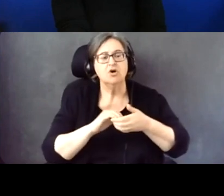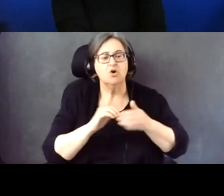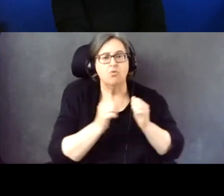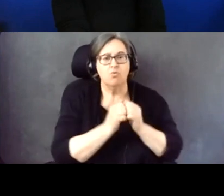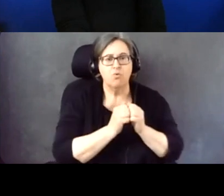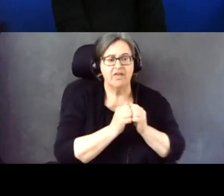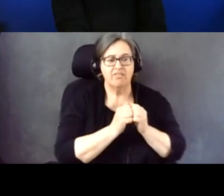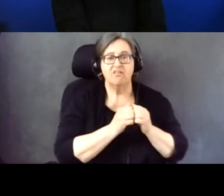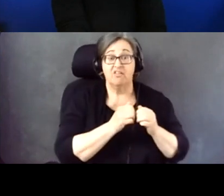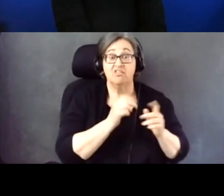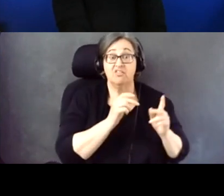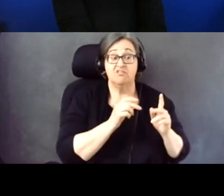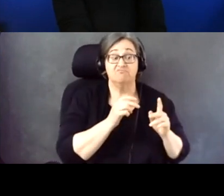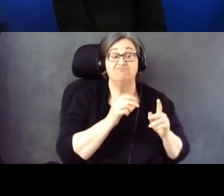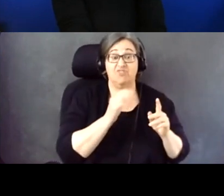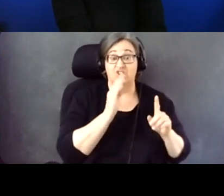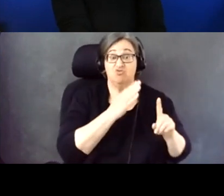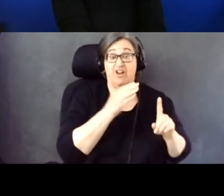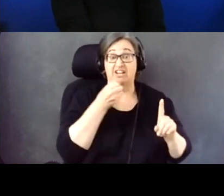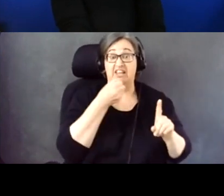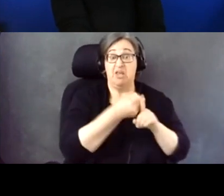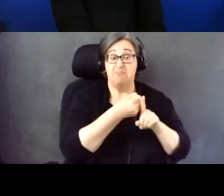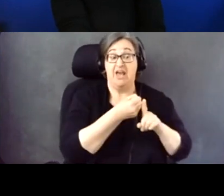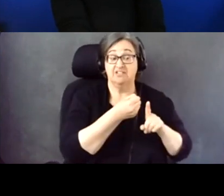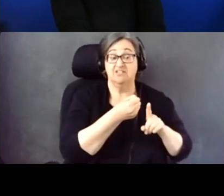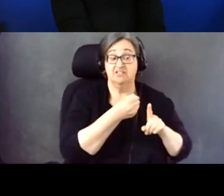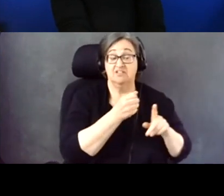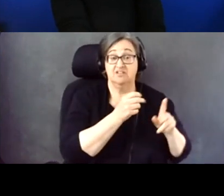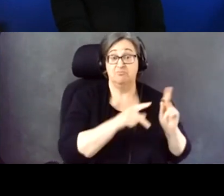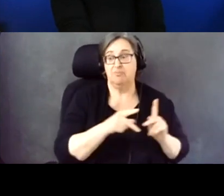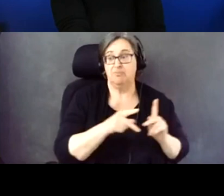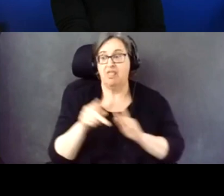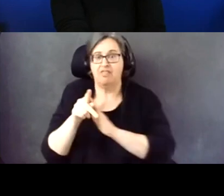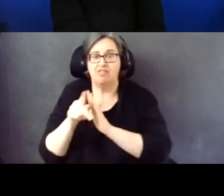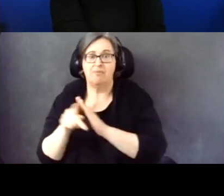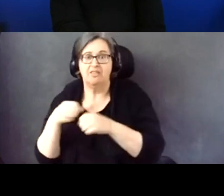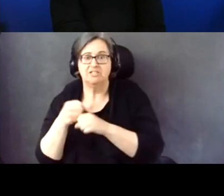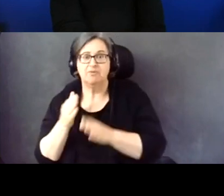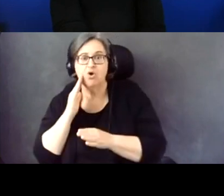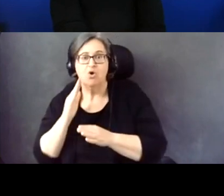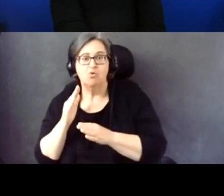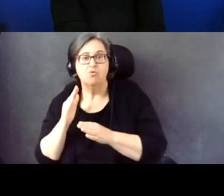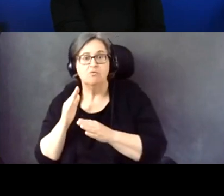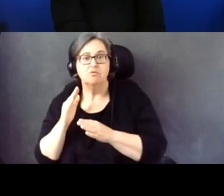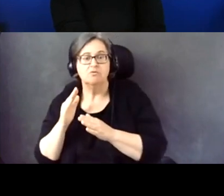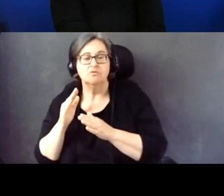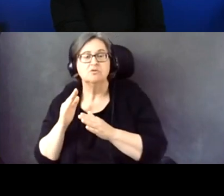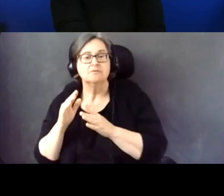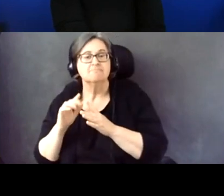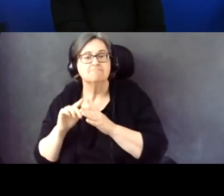And the policymakers who are going to be implementing those election systems.